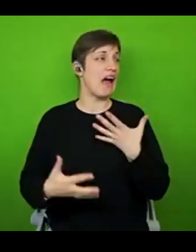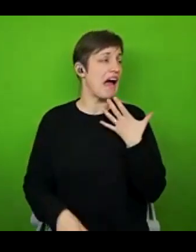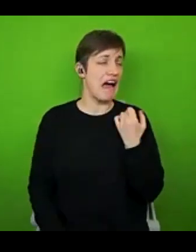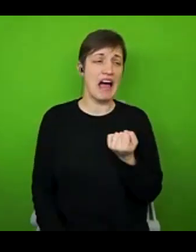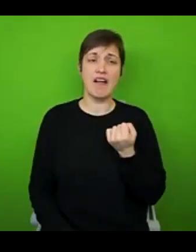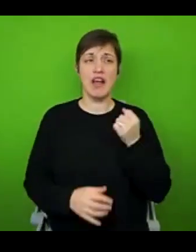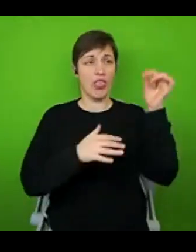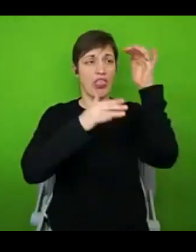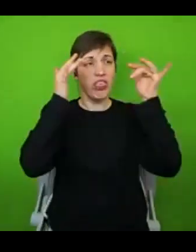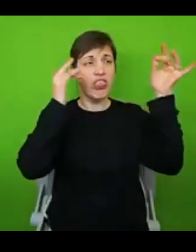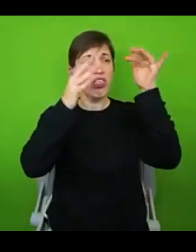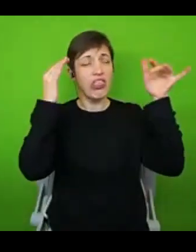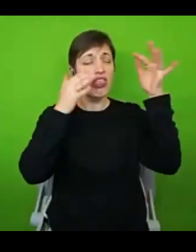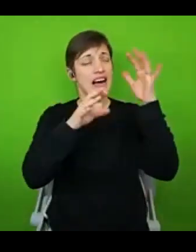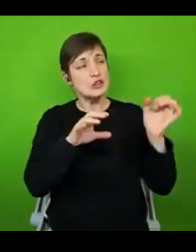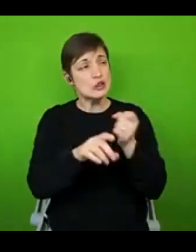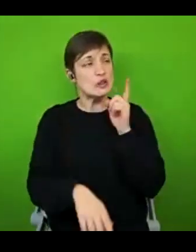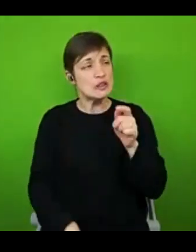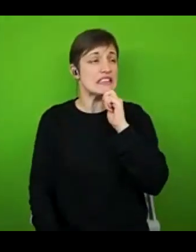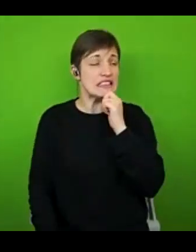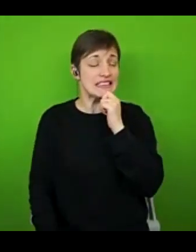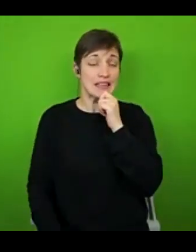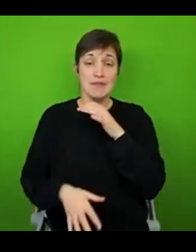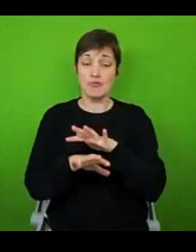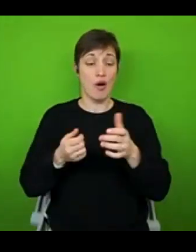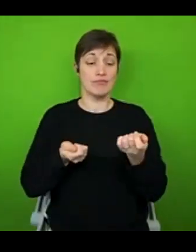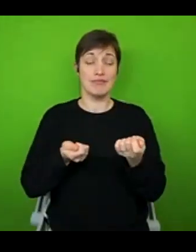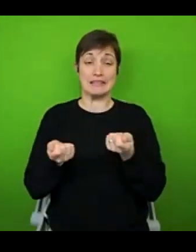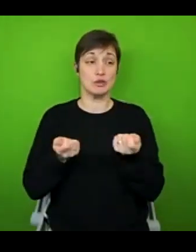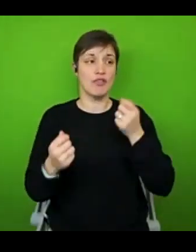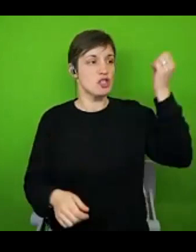things you should be doing. Maybe you've not managed to have a shower for a few days, or you've had to cancel on